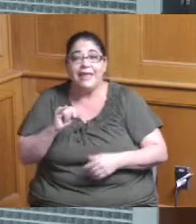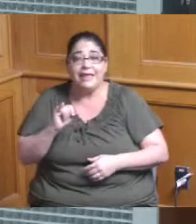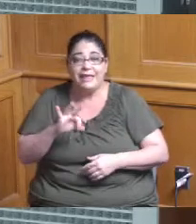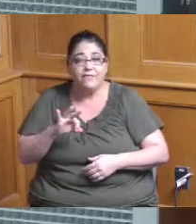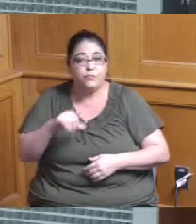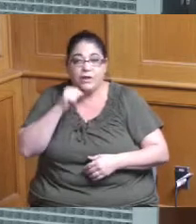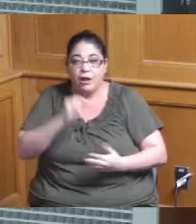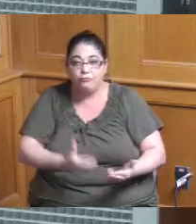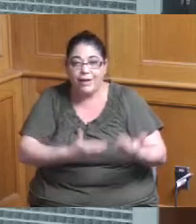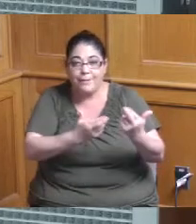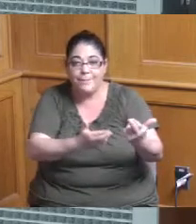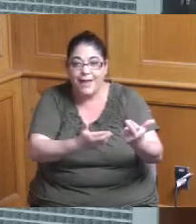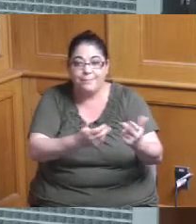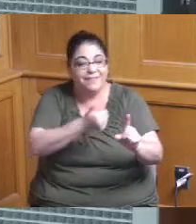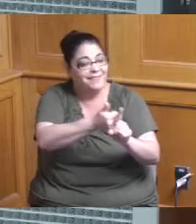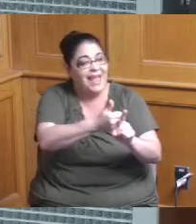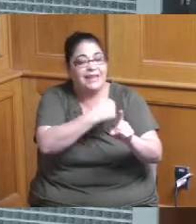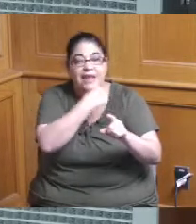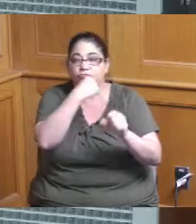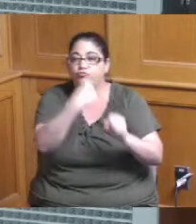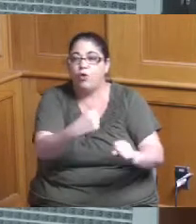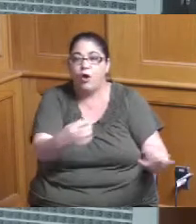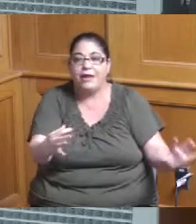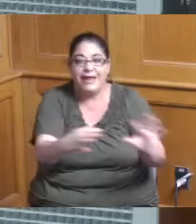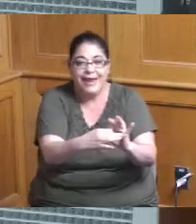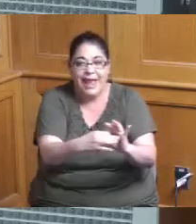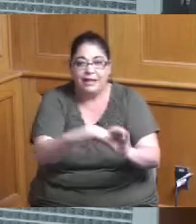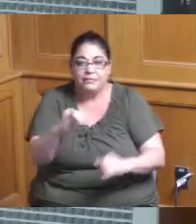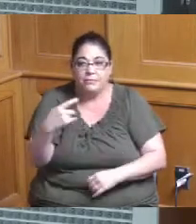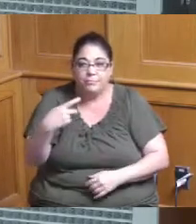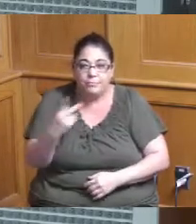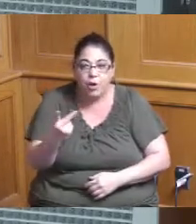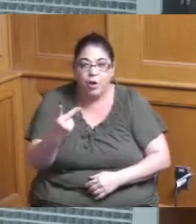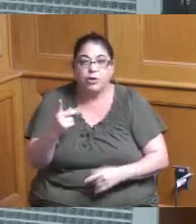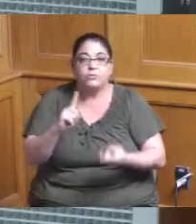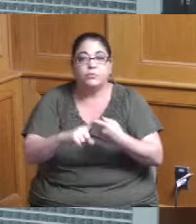failed to make that strong connection to jobs and businesses as well the North Bend one we